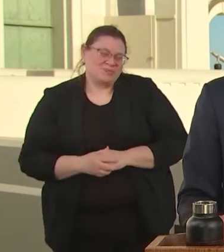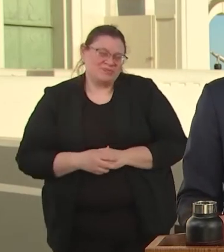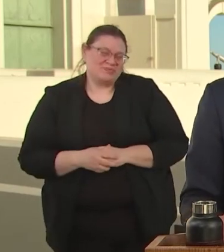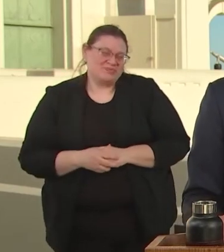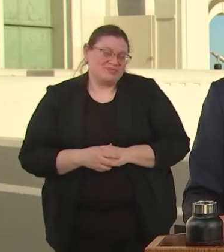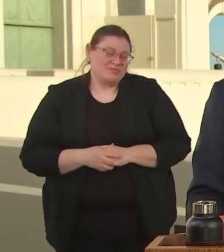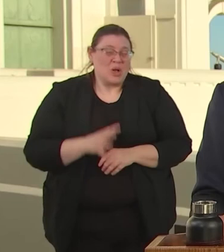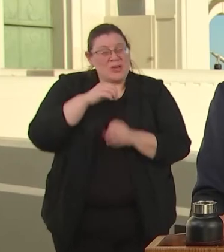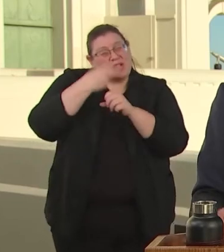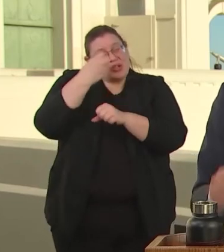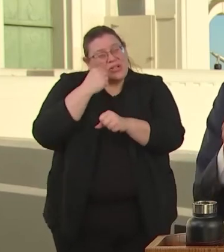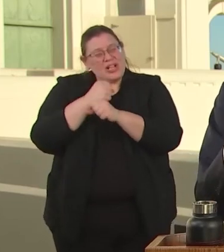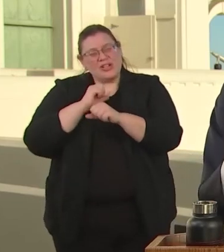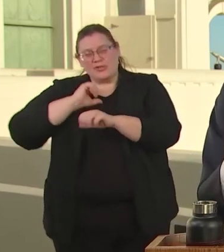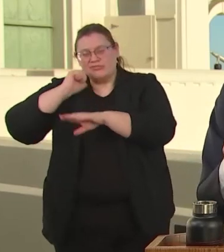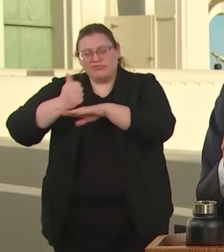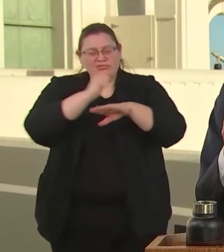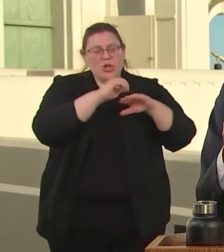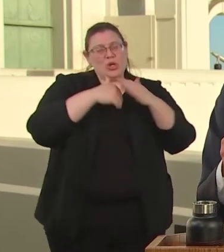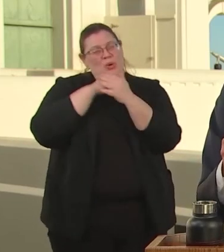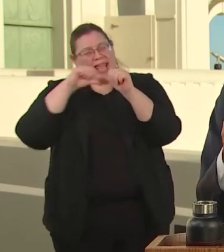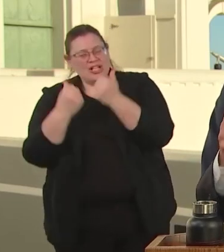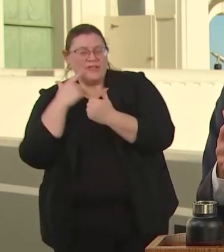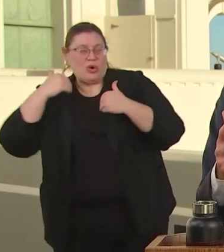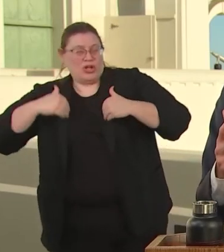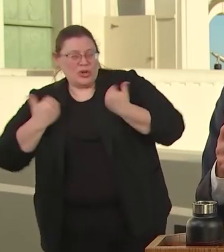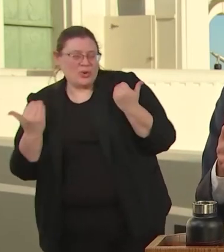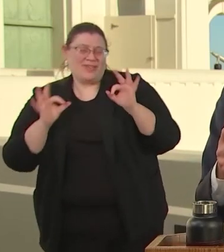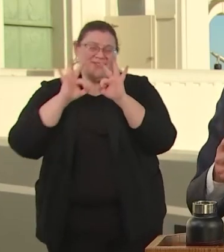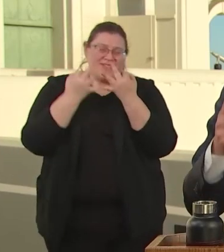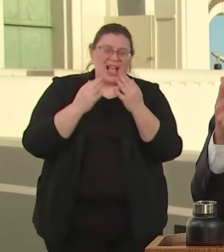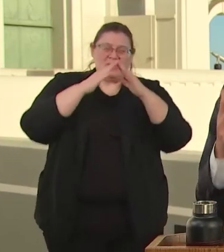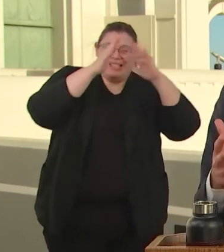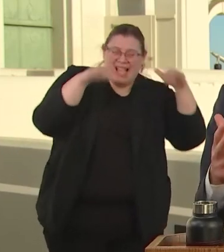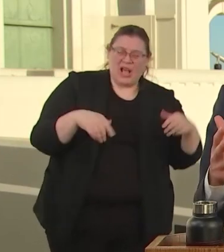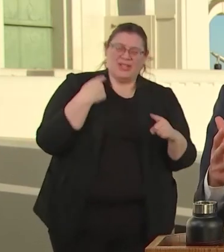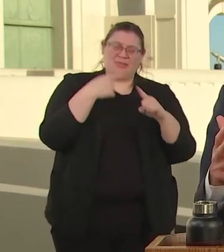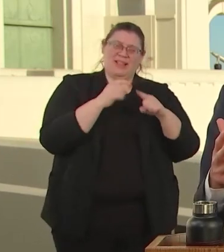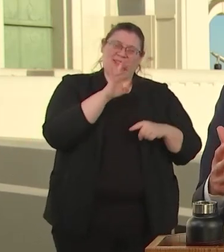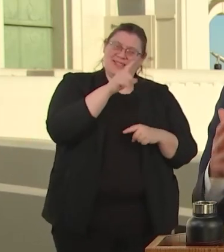YOUTH AND HOUSING AS WELL AS FOR CIVIL RIGHTS AND FOR OUR CLIMATE.